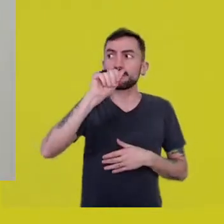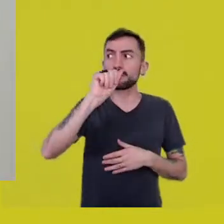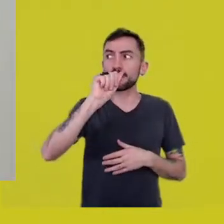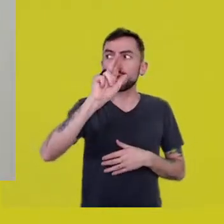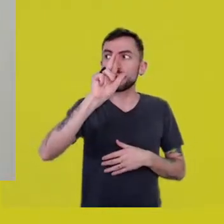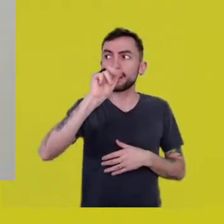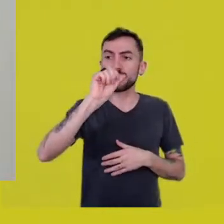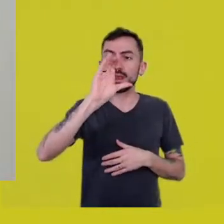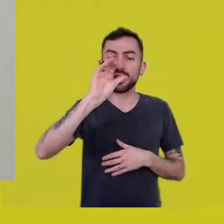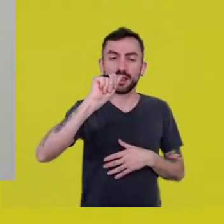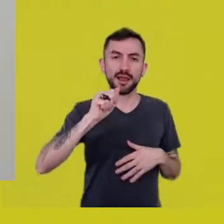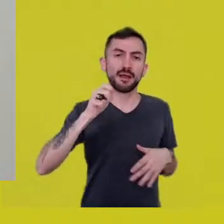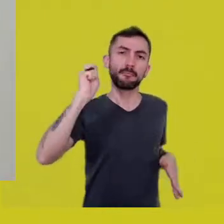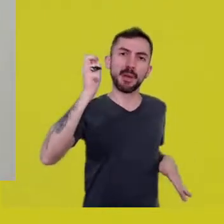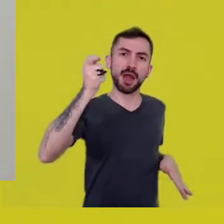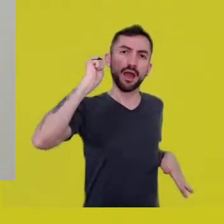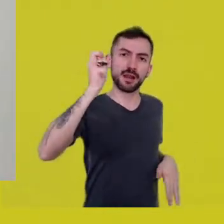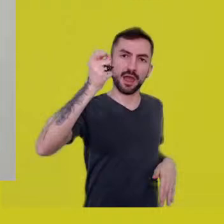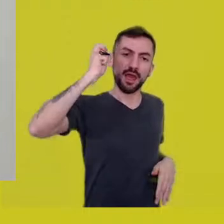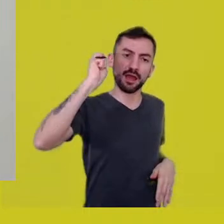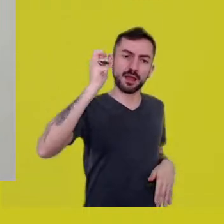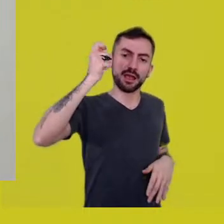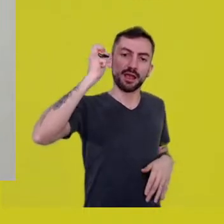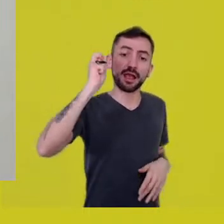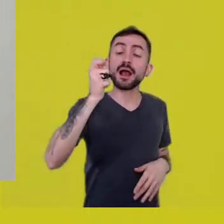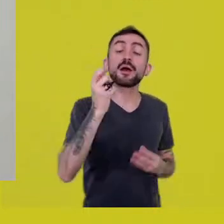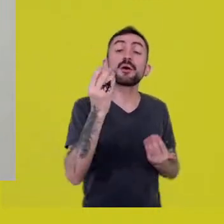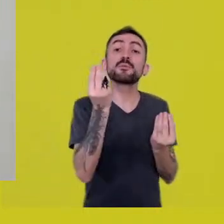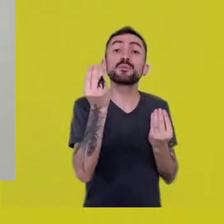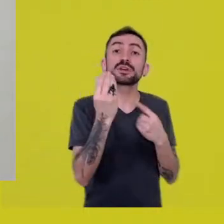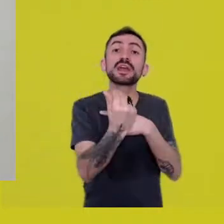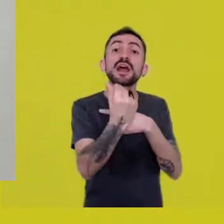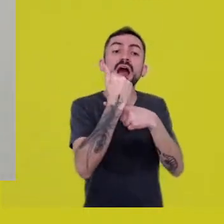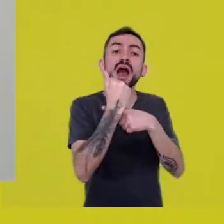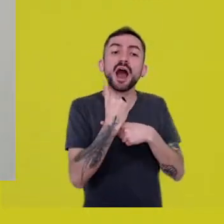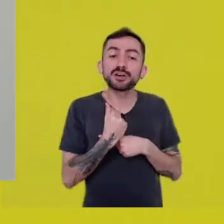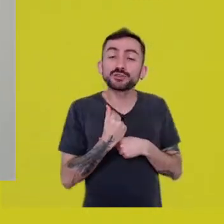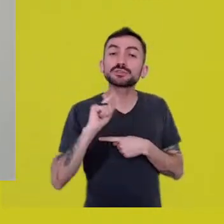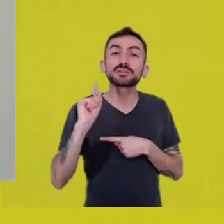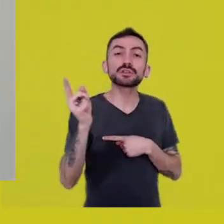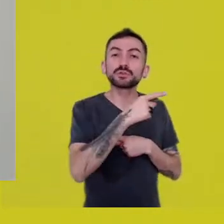that enables that trance, that common experience,